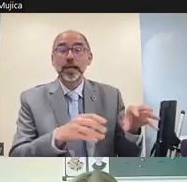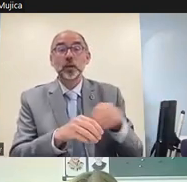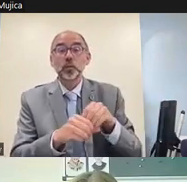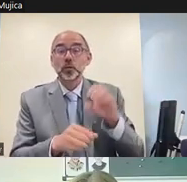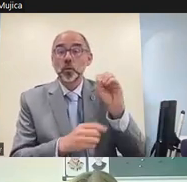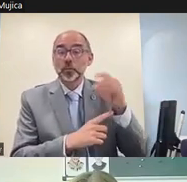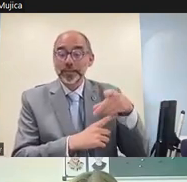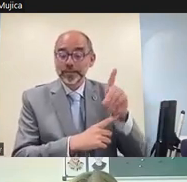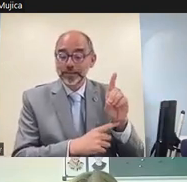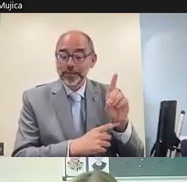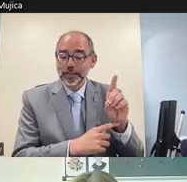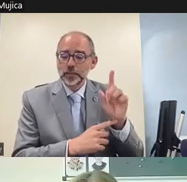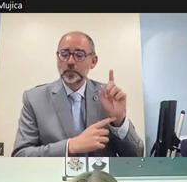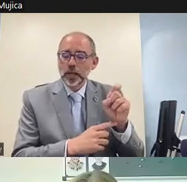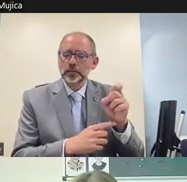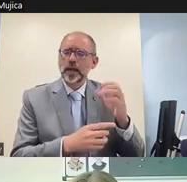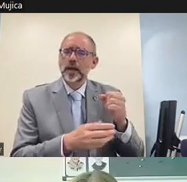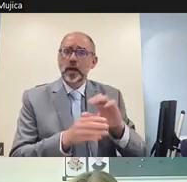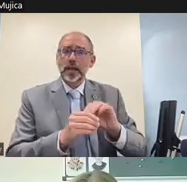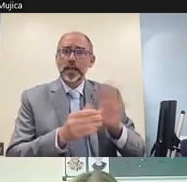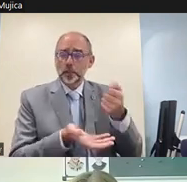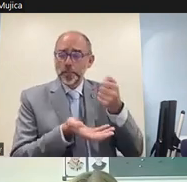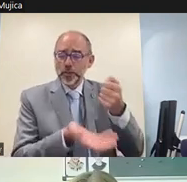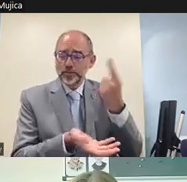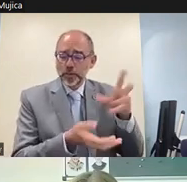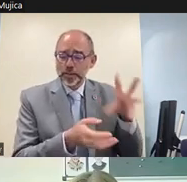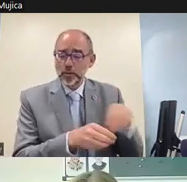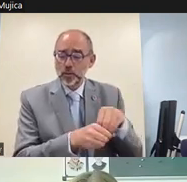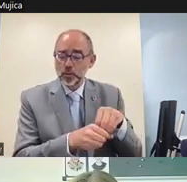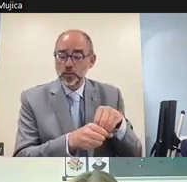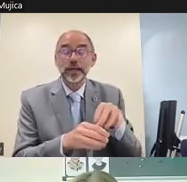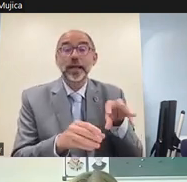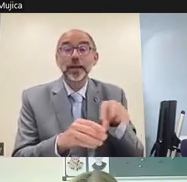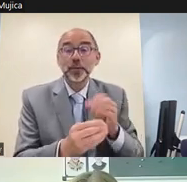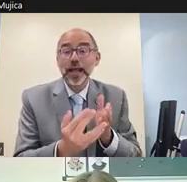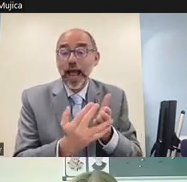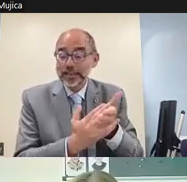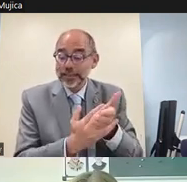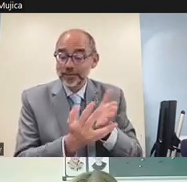inclusion of deaf organizations and opd's must be properly budgeted for including access via